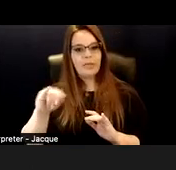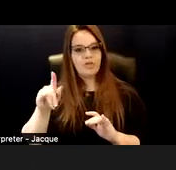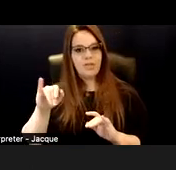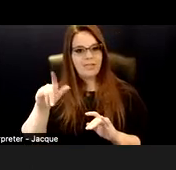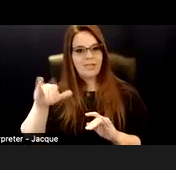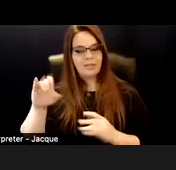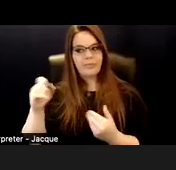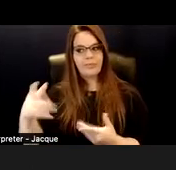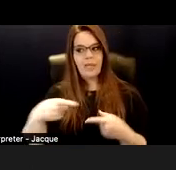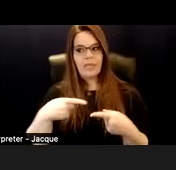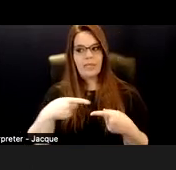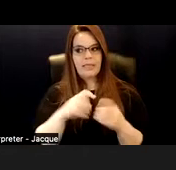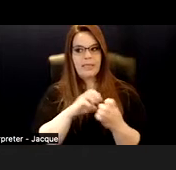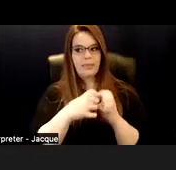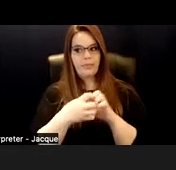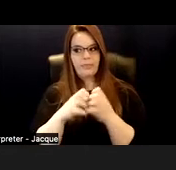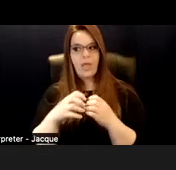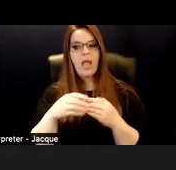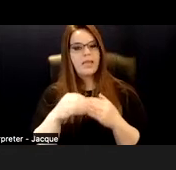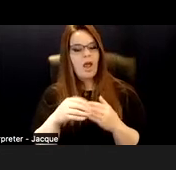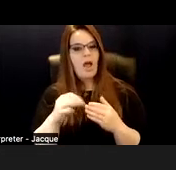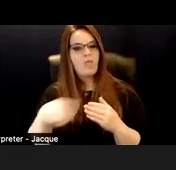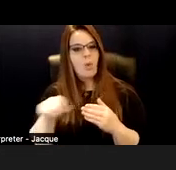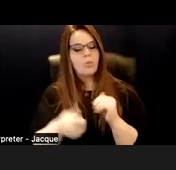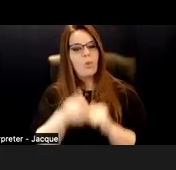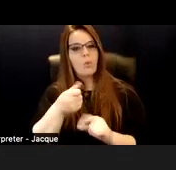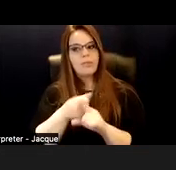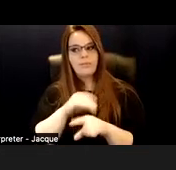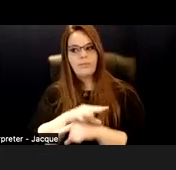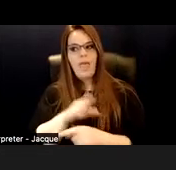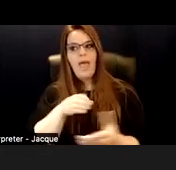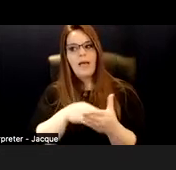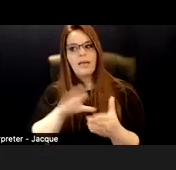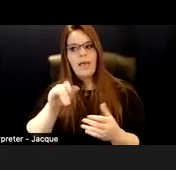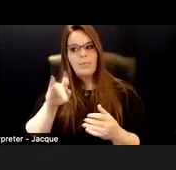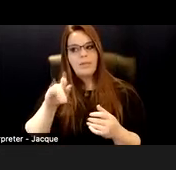leadership of those most impacted, anti-capitalist politic, commitment to cross movement